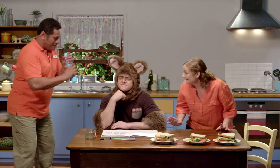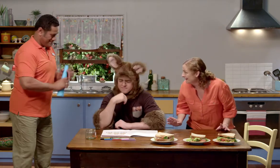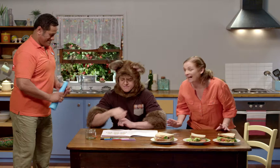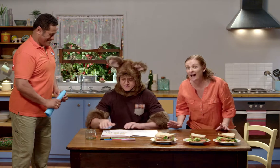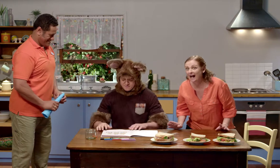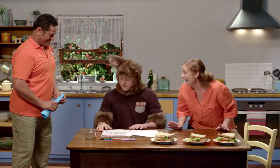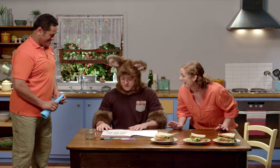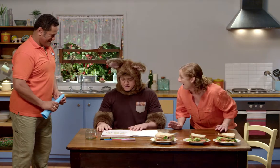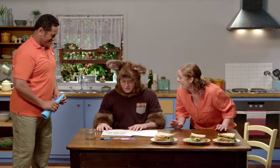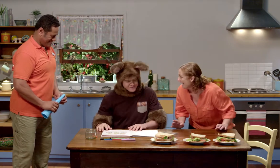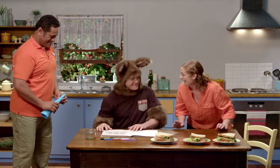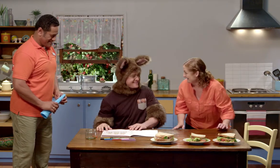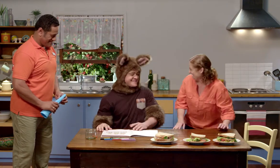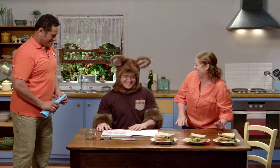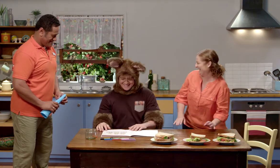Hmm, huh?